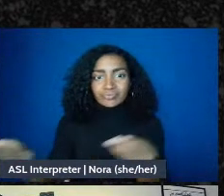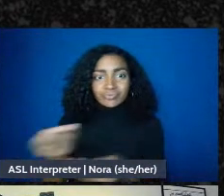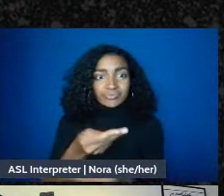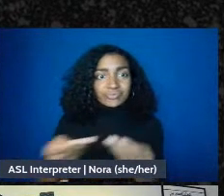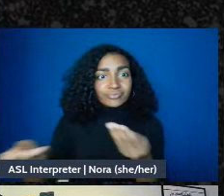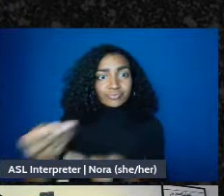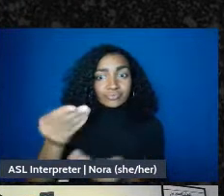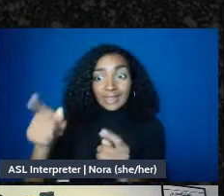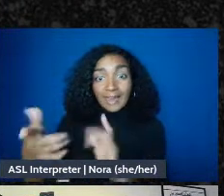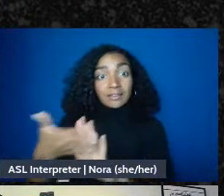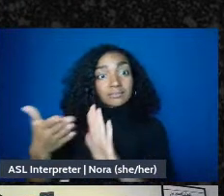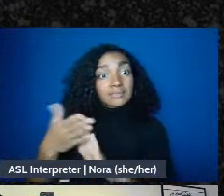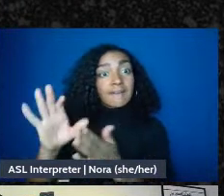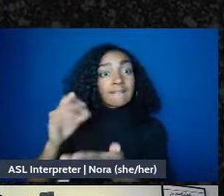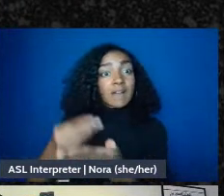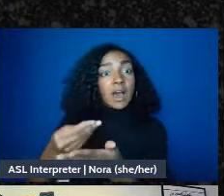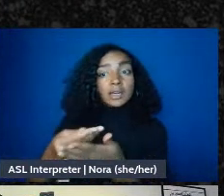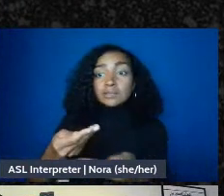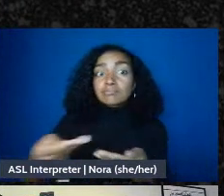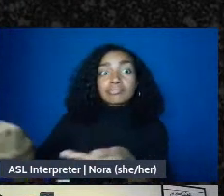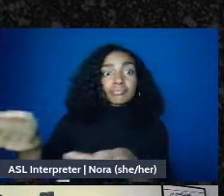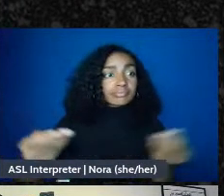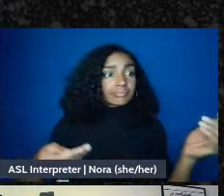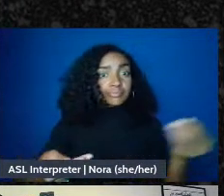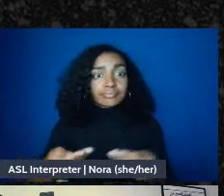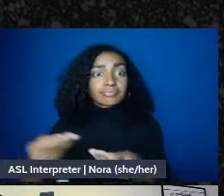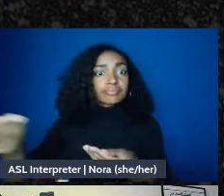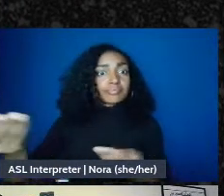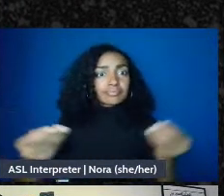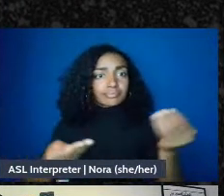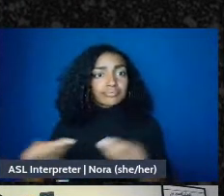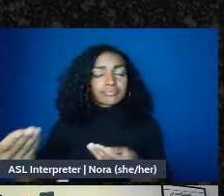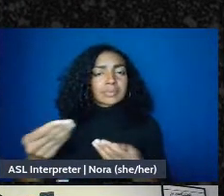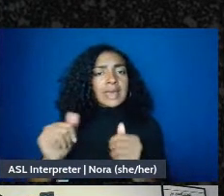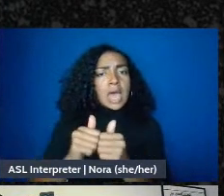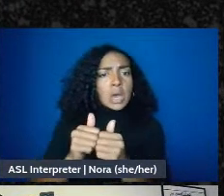How can you make sure you are not taxed on money you raised through Venmo and Cashapp,